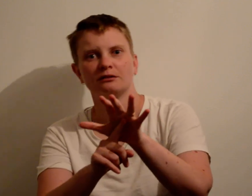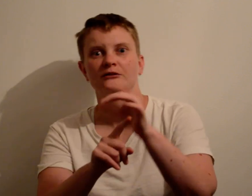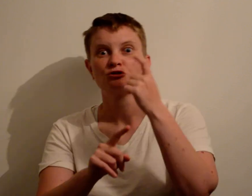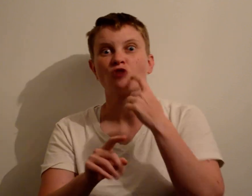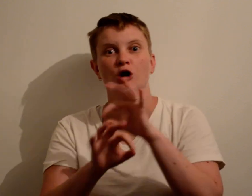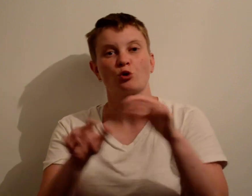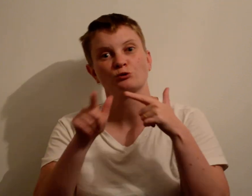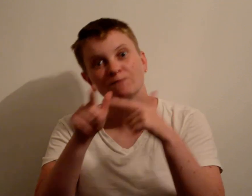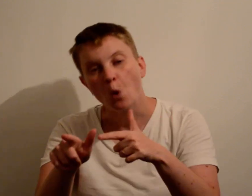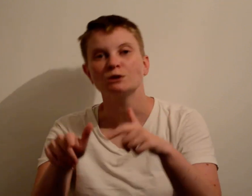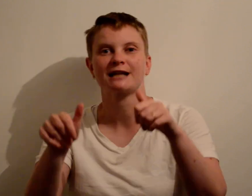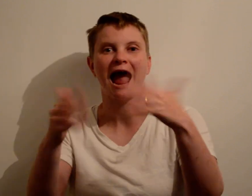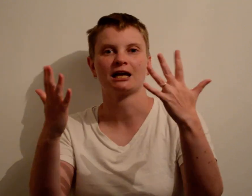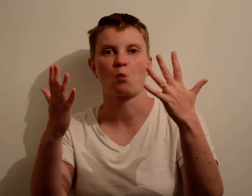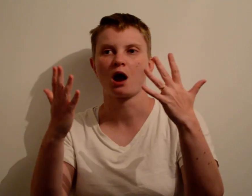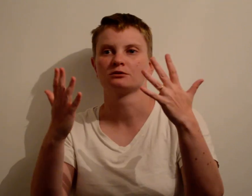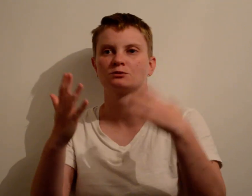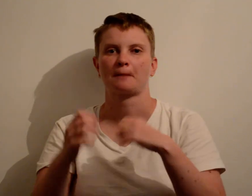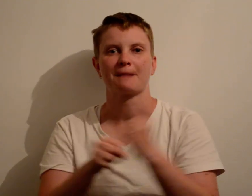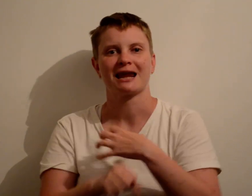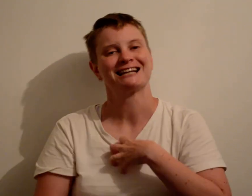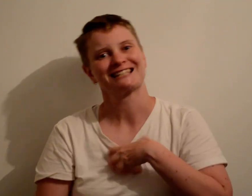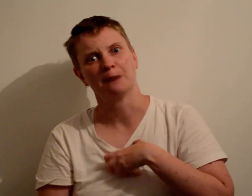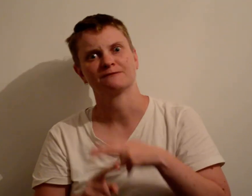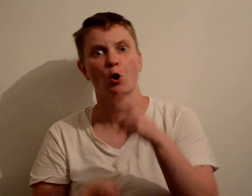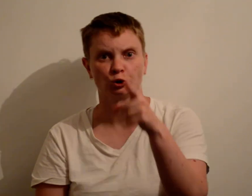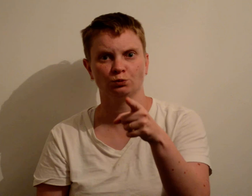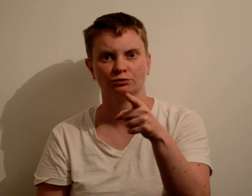trying not to force anyone to make an adapt for you